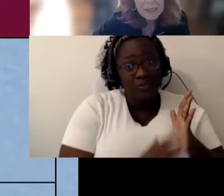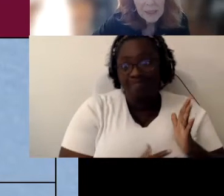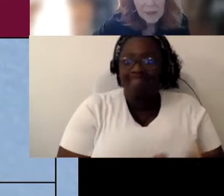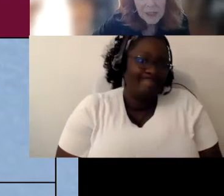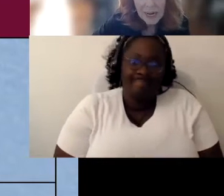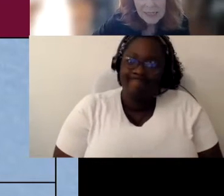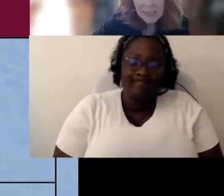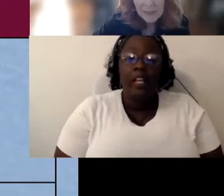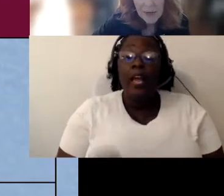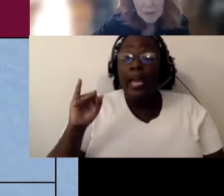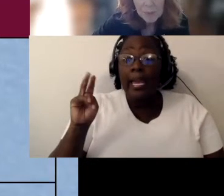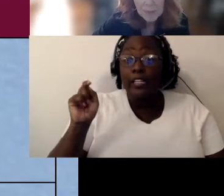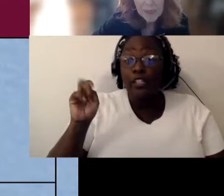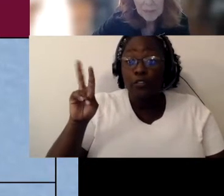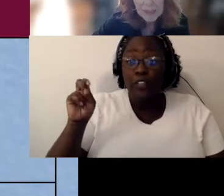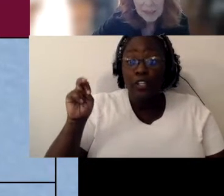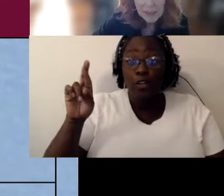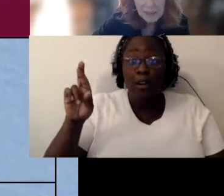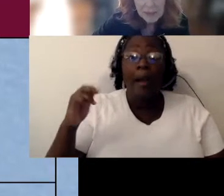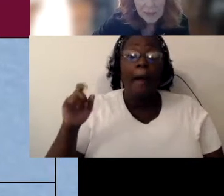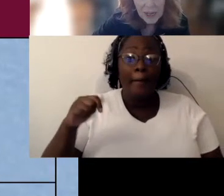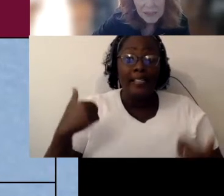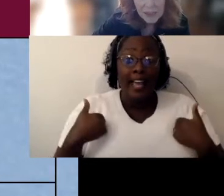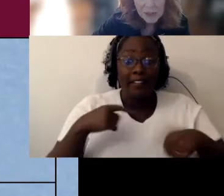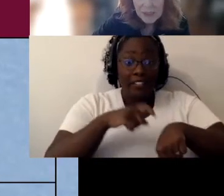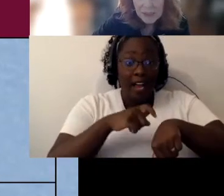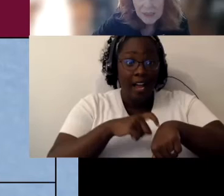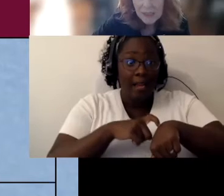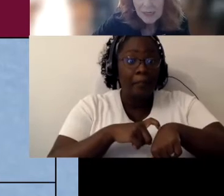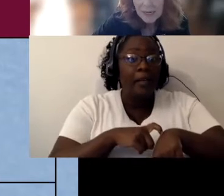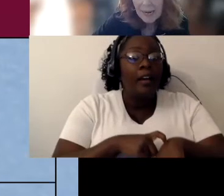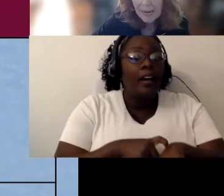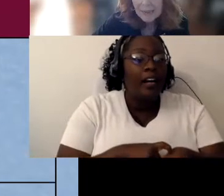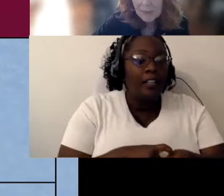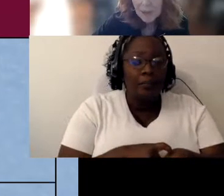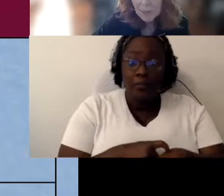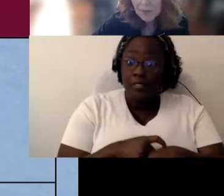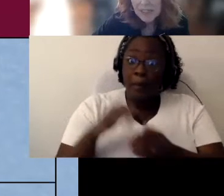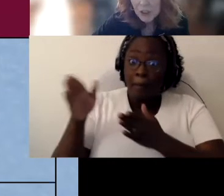The intervener needs to have time to prepare materials for that student and paraprofessional